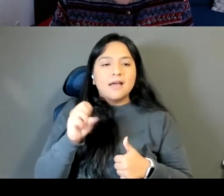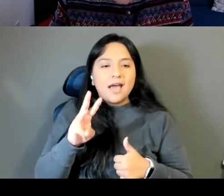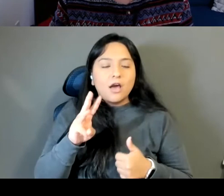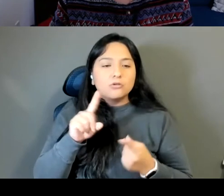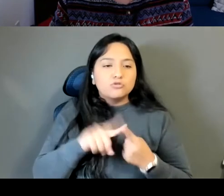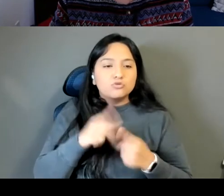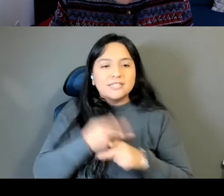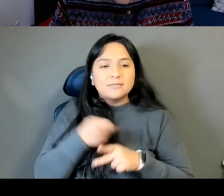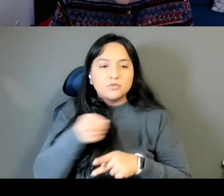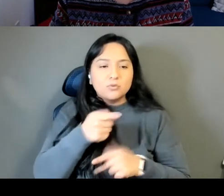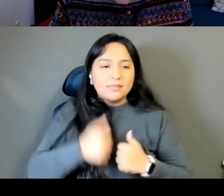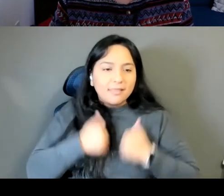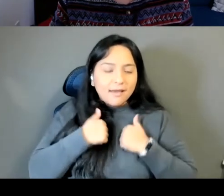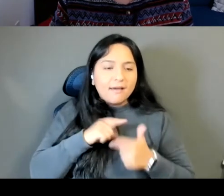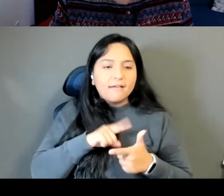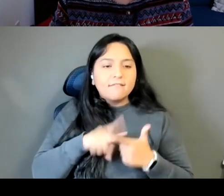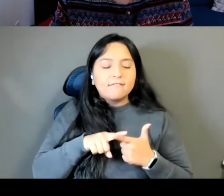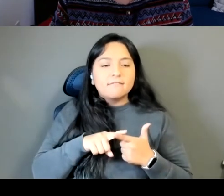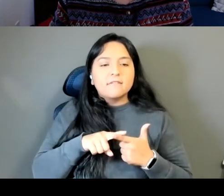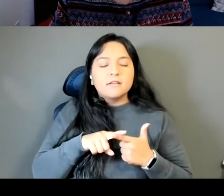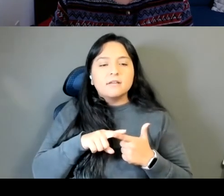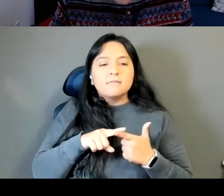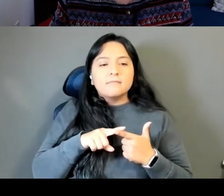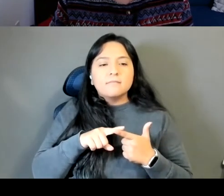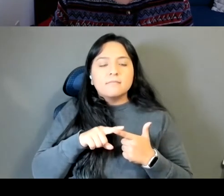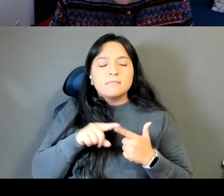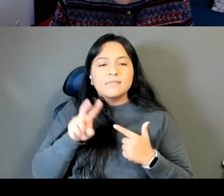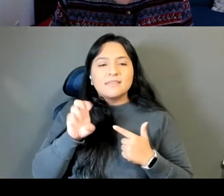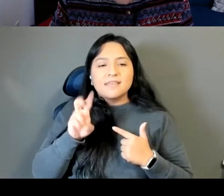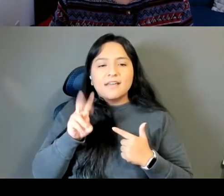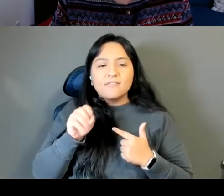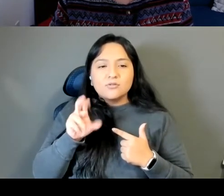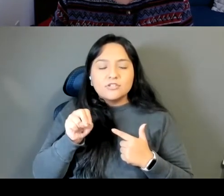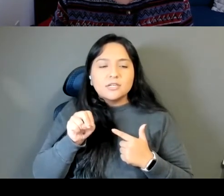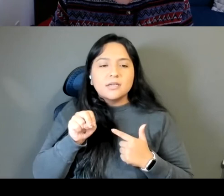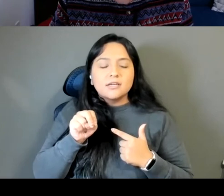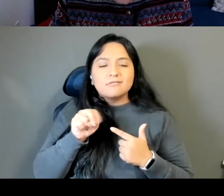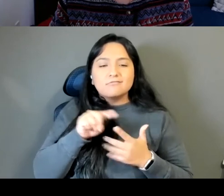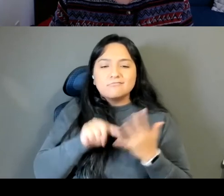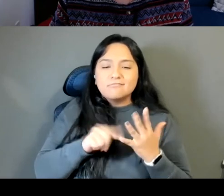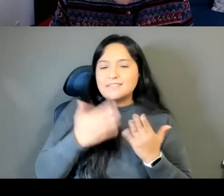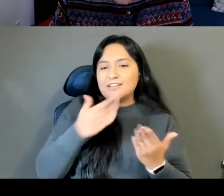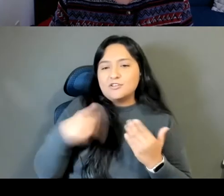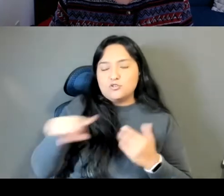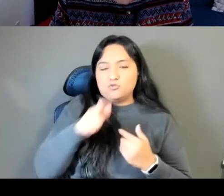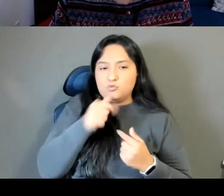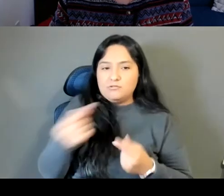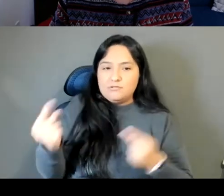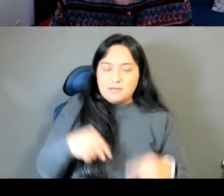German hands on revolution, thank you so much to all of you for coming, but also really wants the best theory.